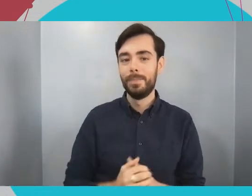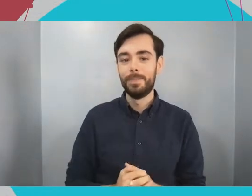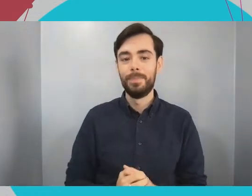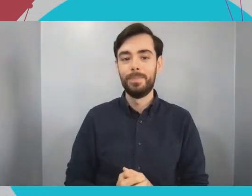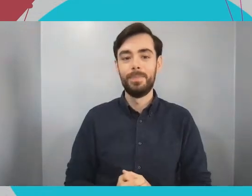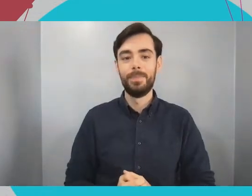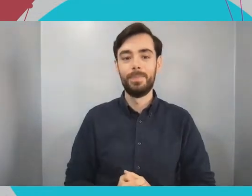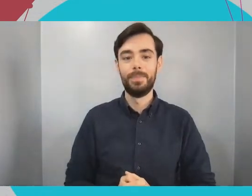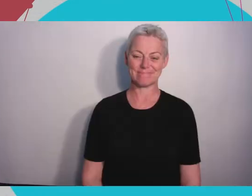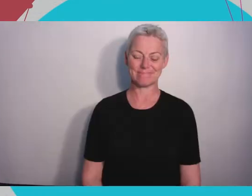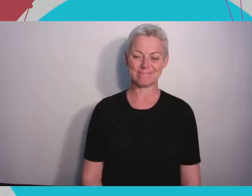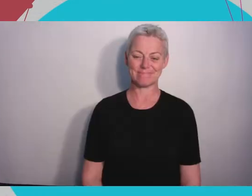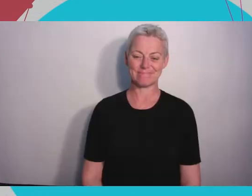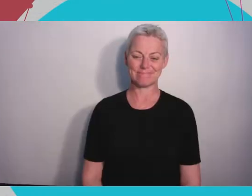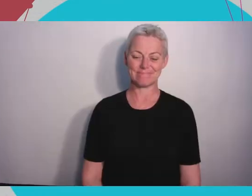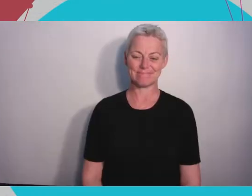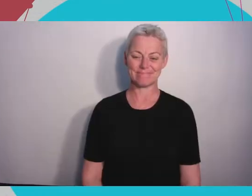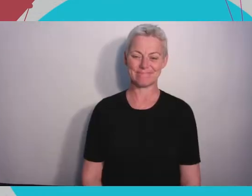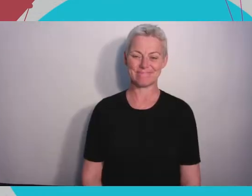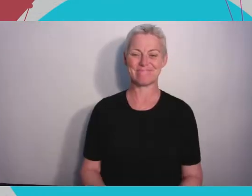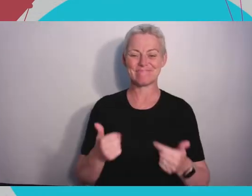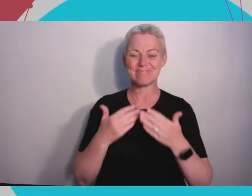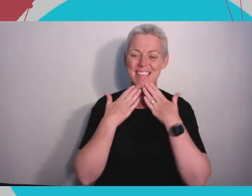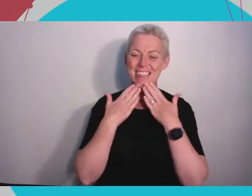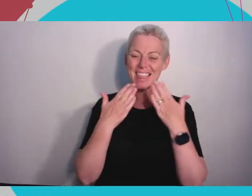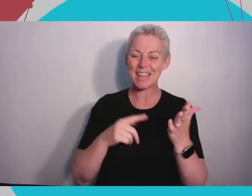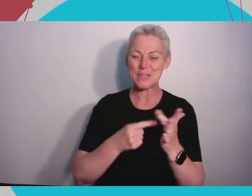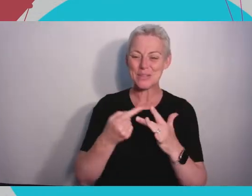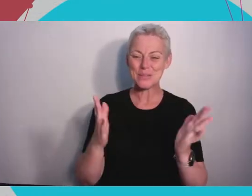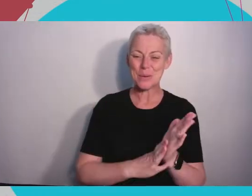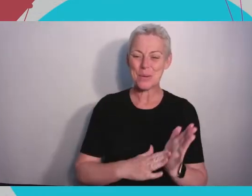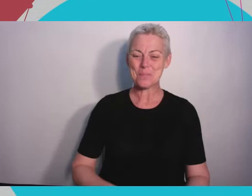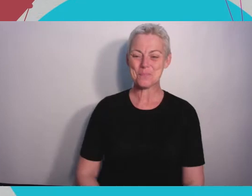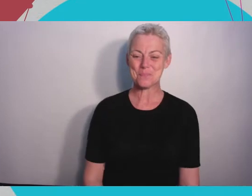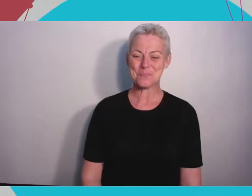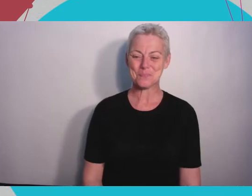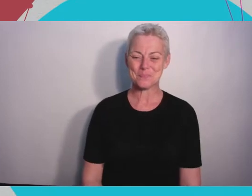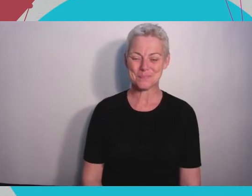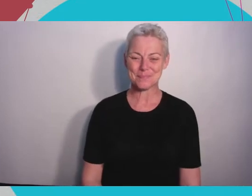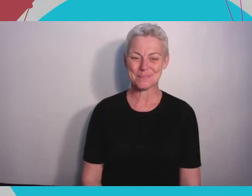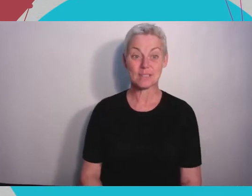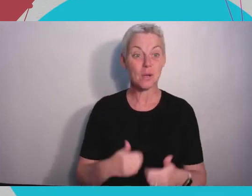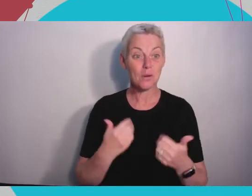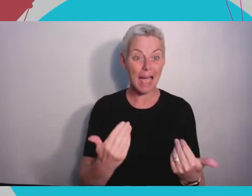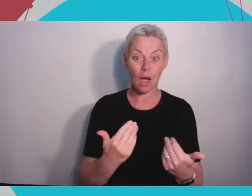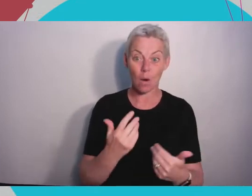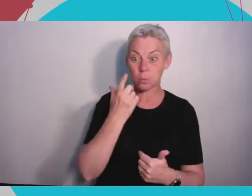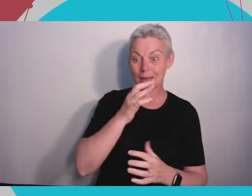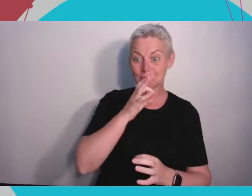Thank you very much Tom. So it is now an opportunity to ask Tom some questions. There's a link